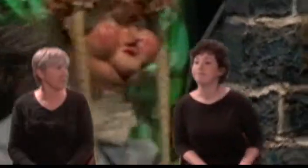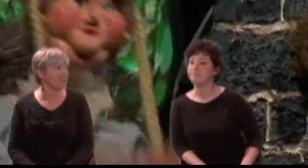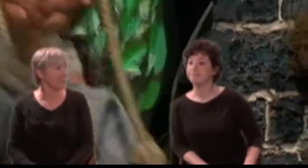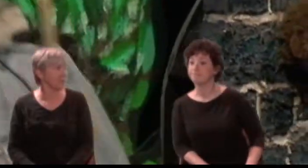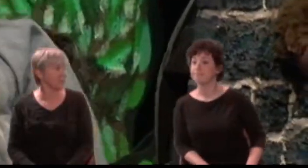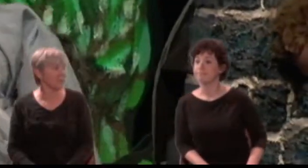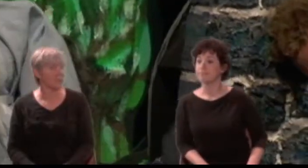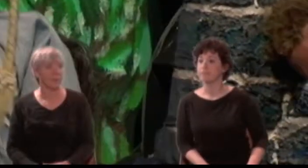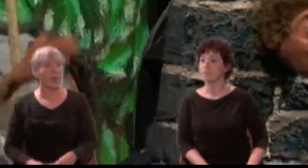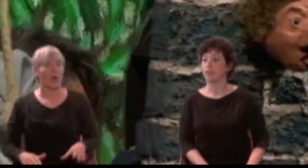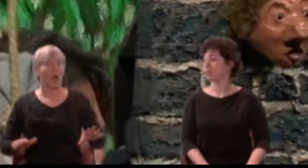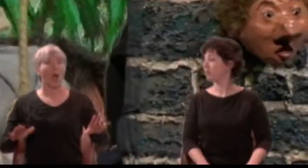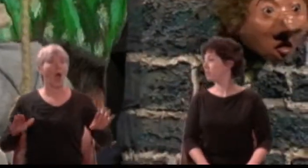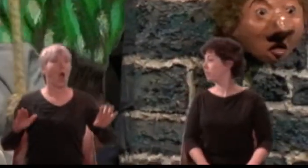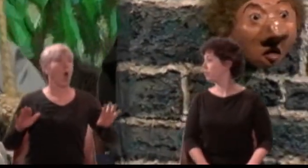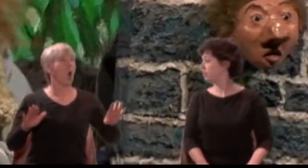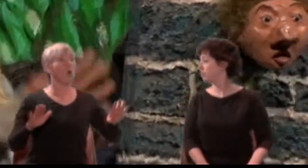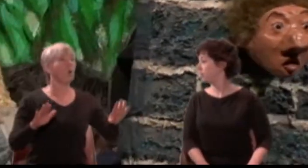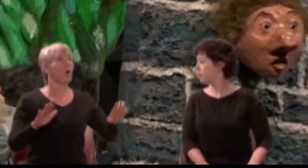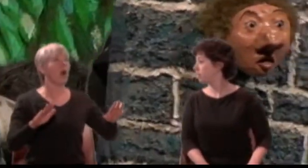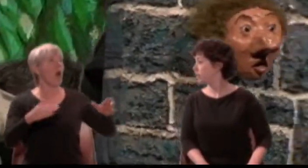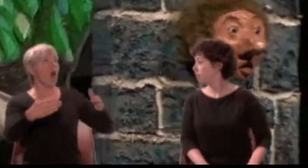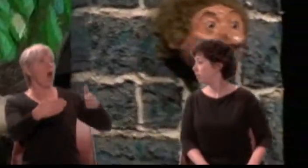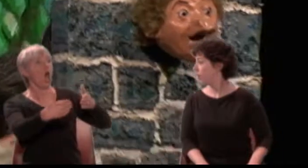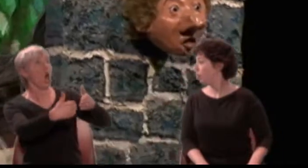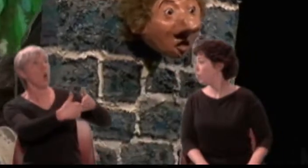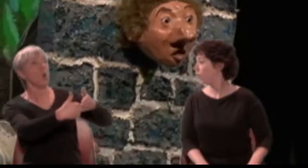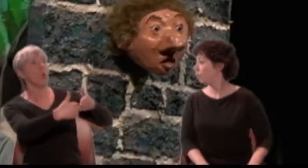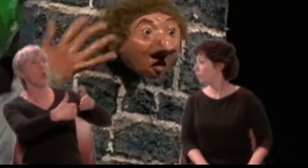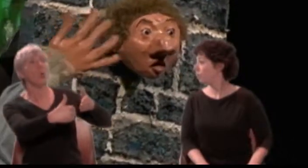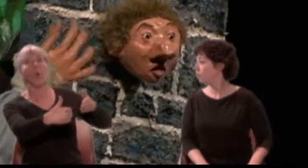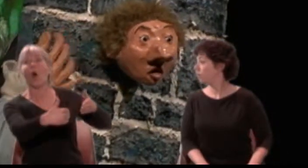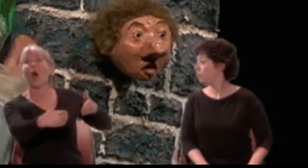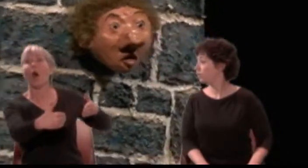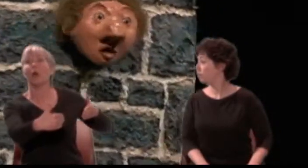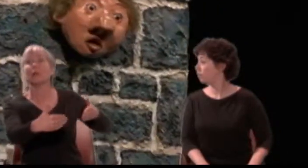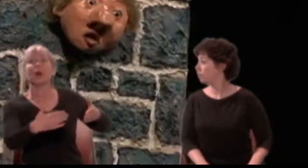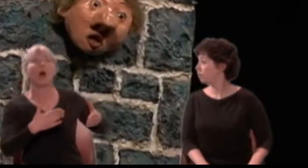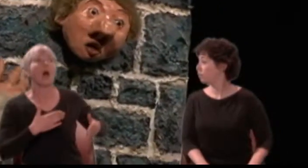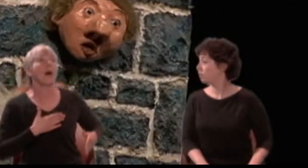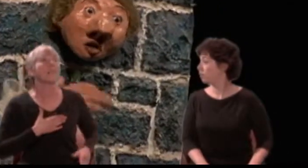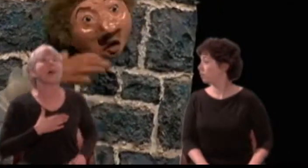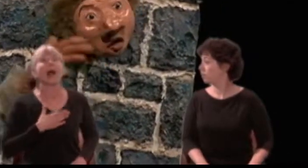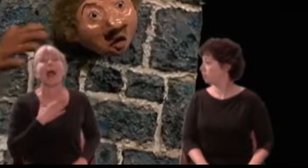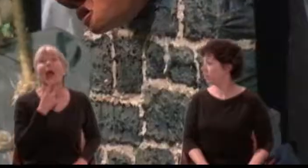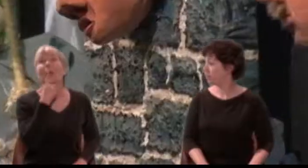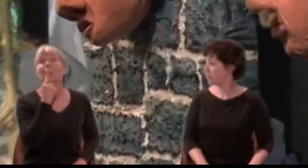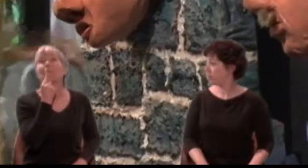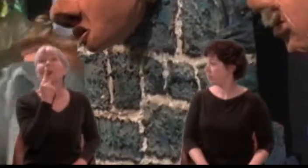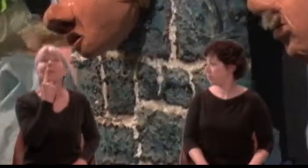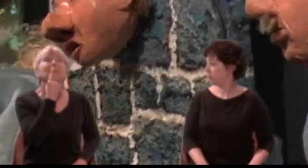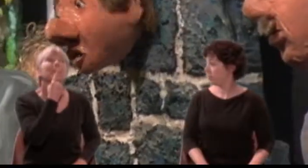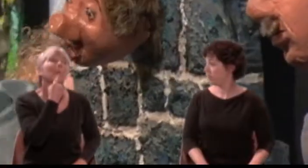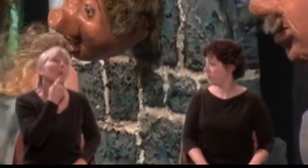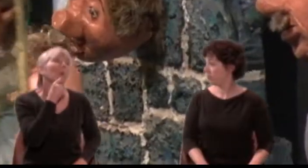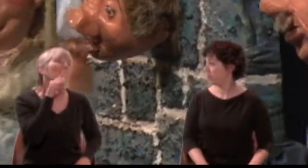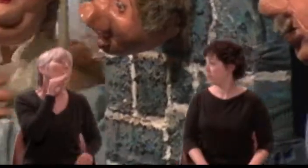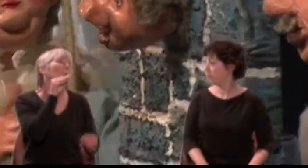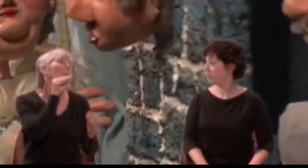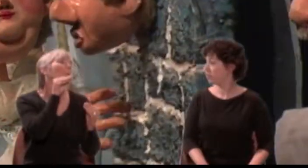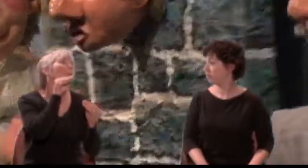Thisby: Oh wall! My cherry lips have often kissed thy stones!